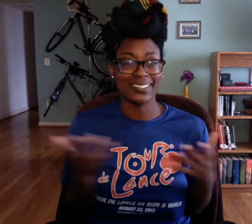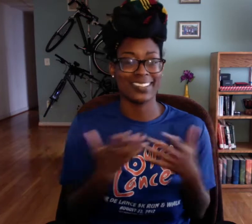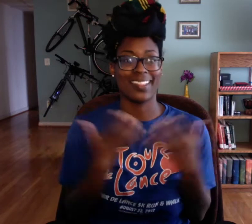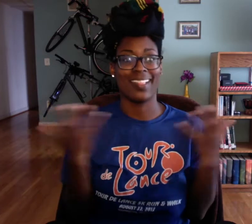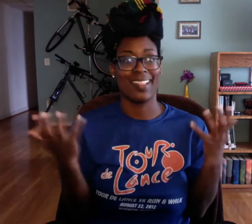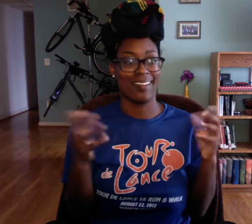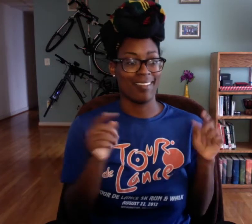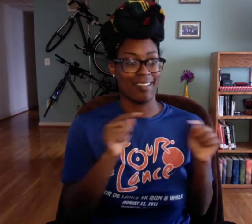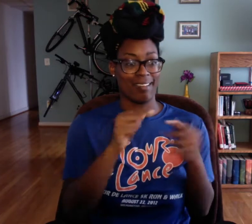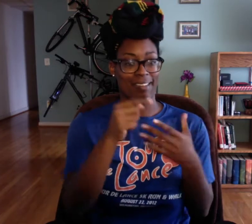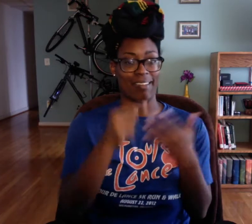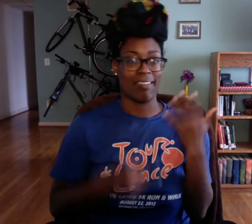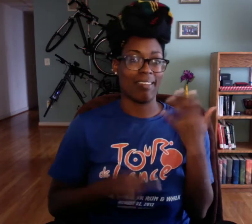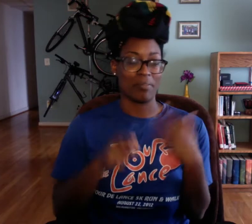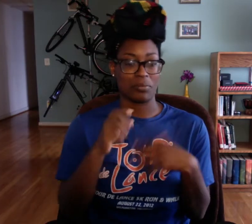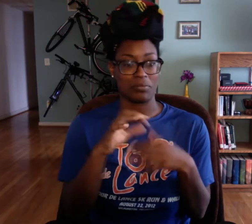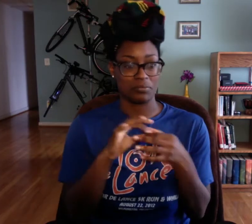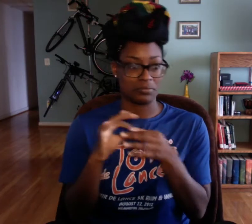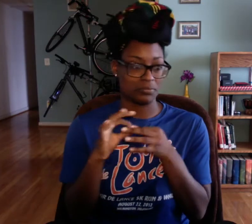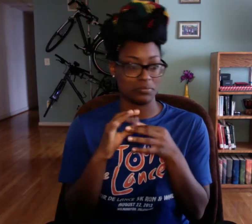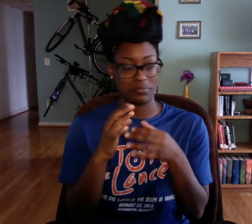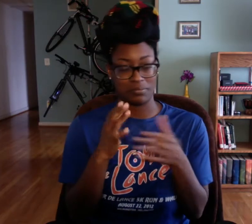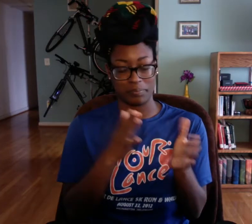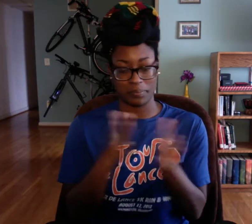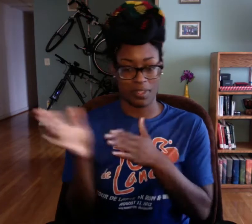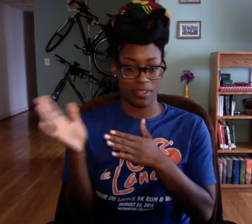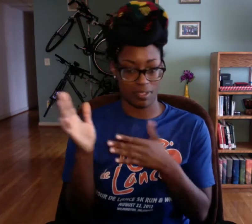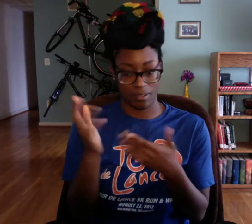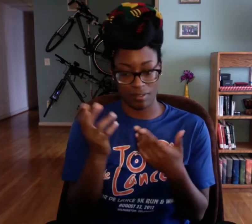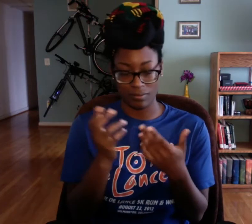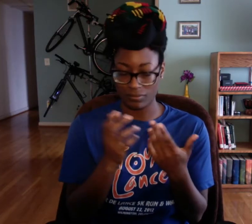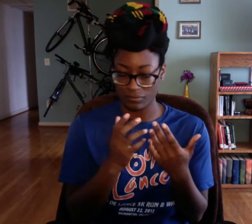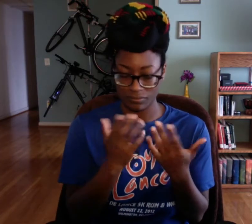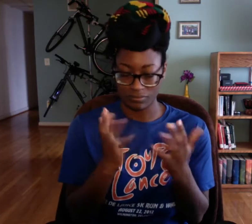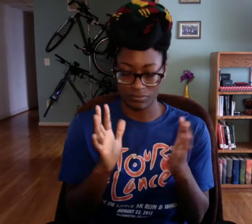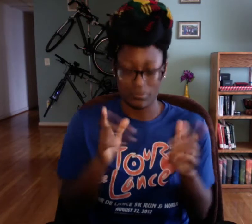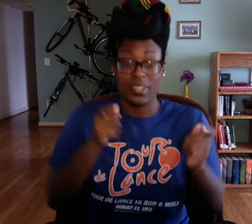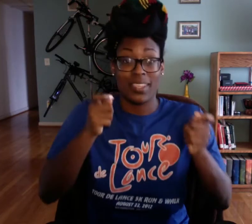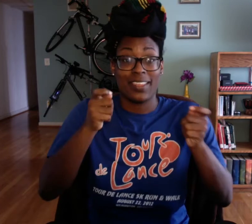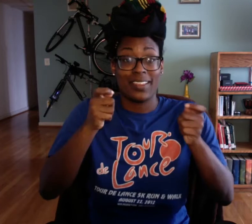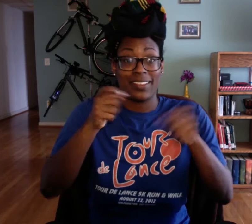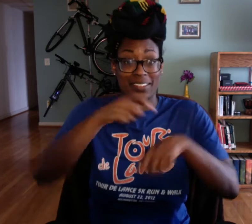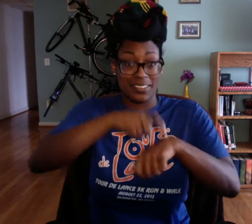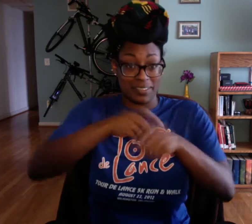Mm.. it's a lot of things to coordinate and plan out.